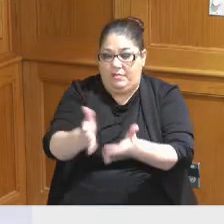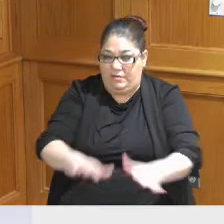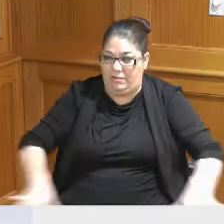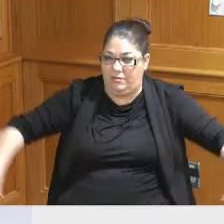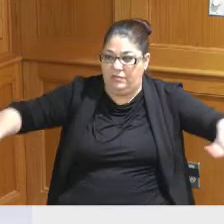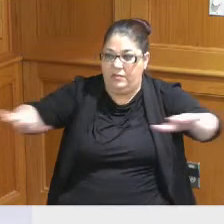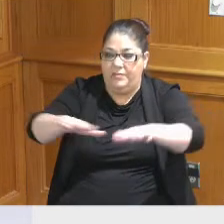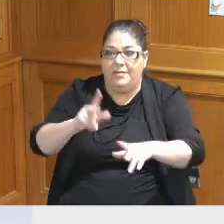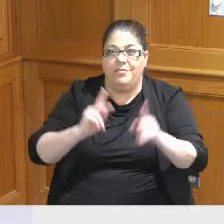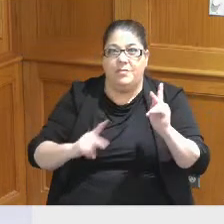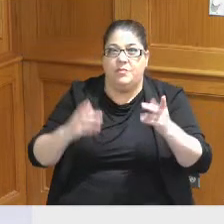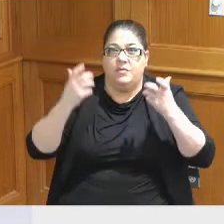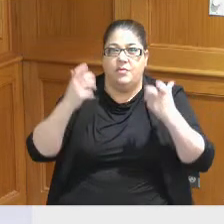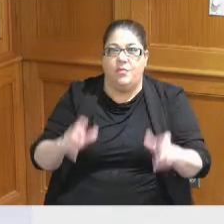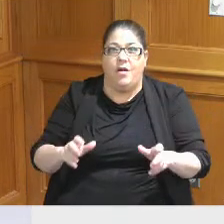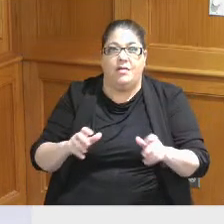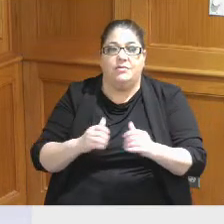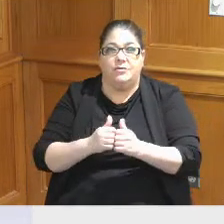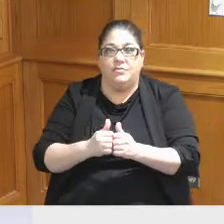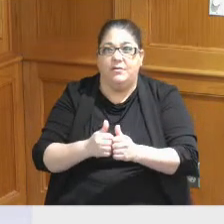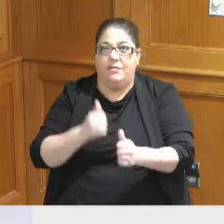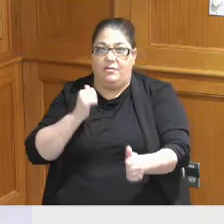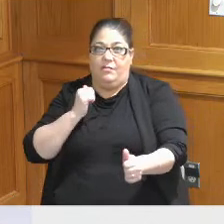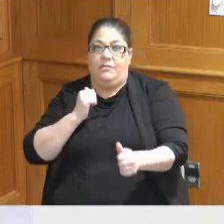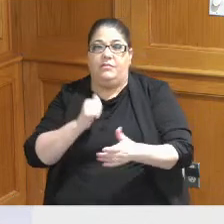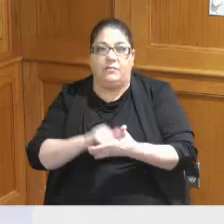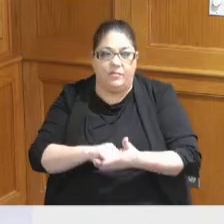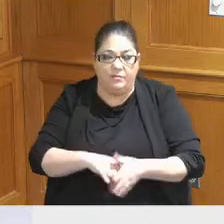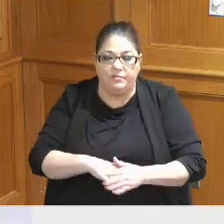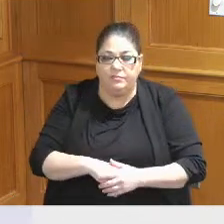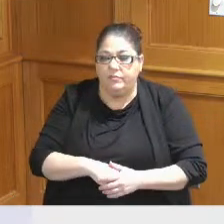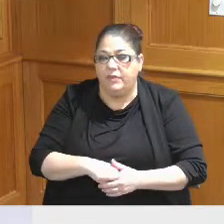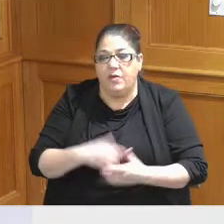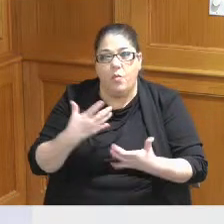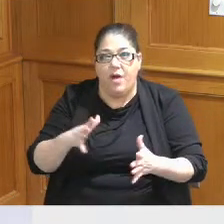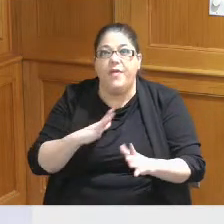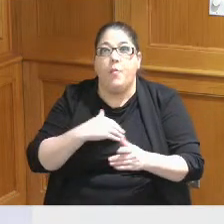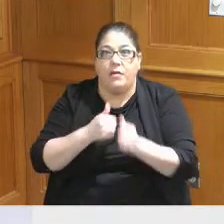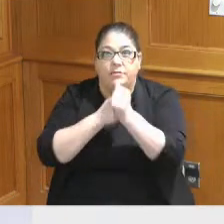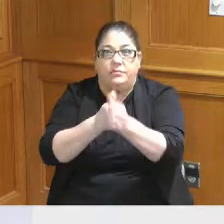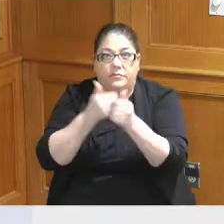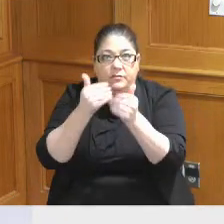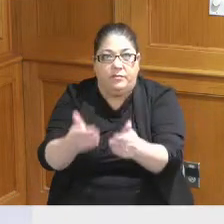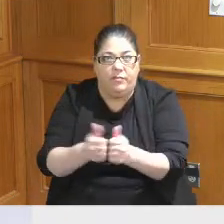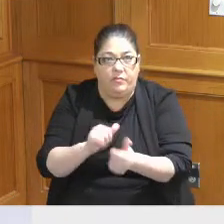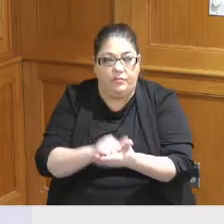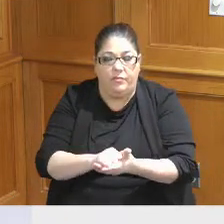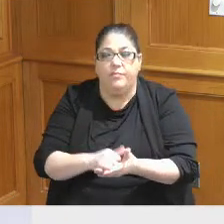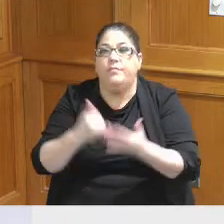aren't going to want to go away from it so but to your point that is the plan at this point would